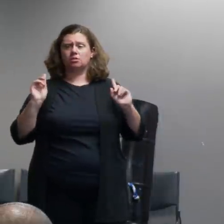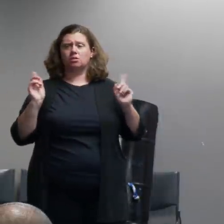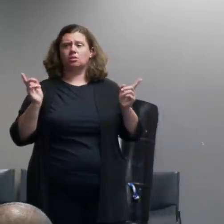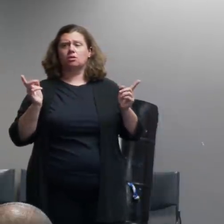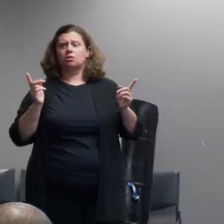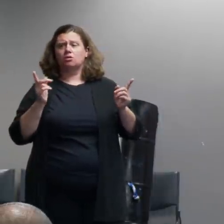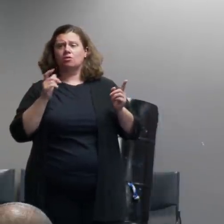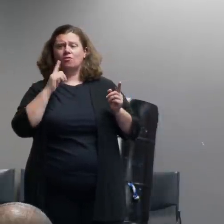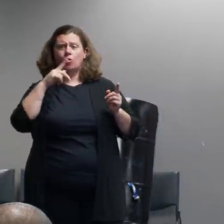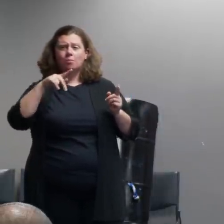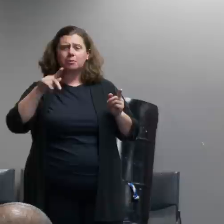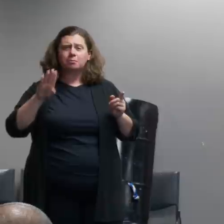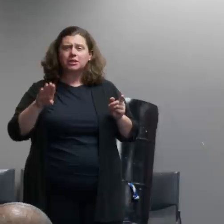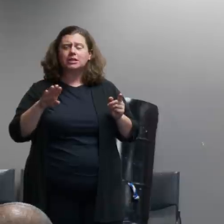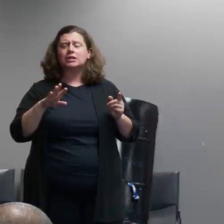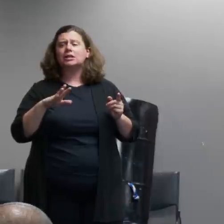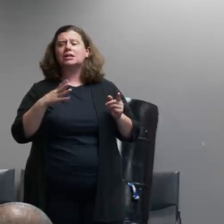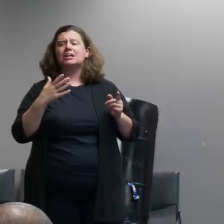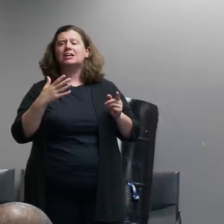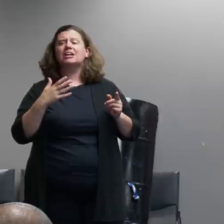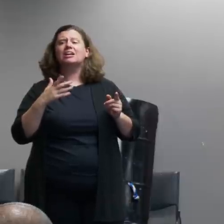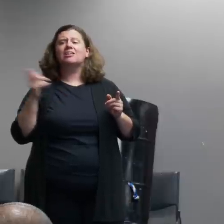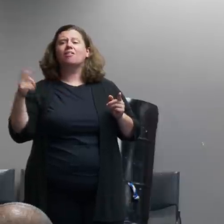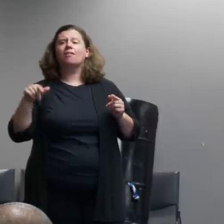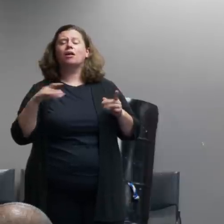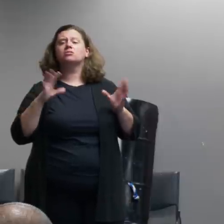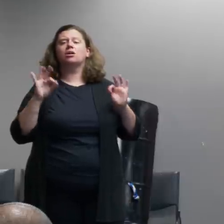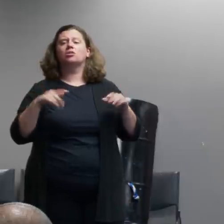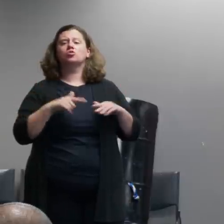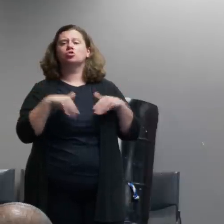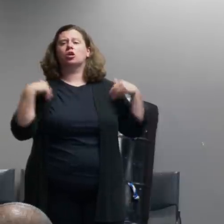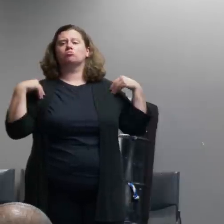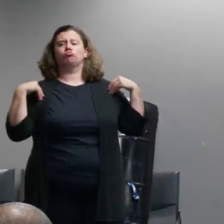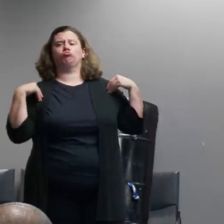them back from possibly stopping any protests or any